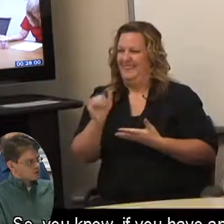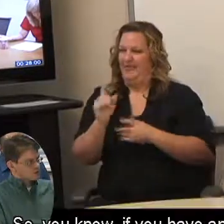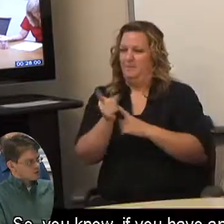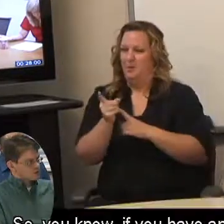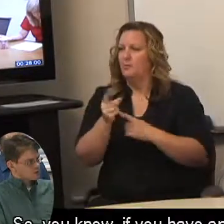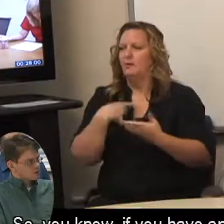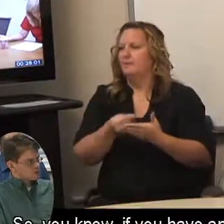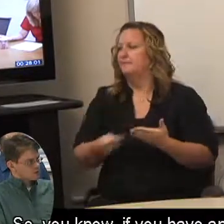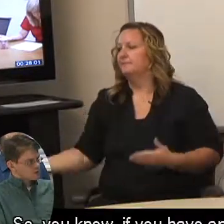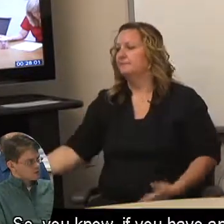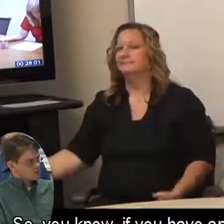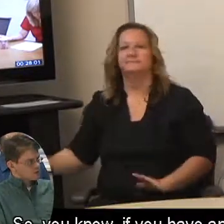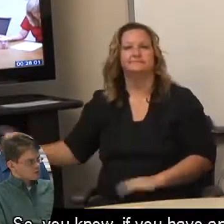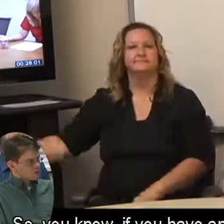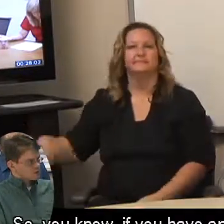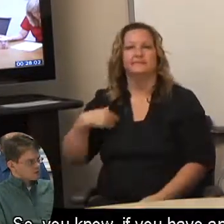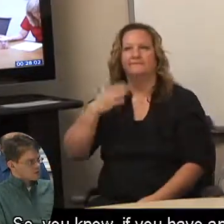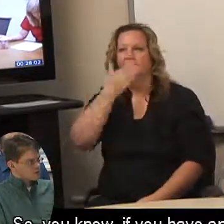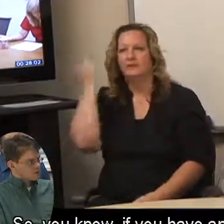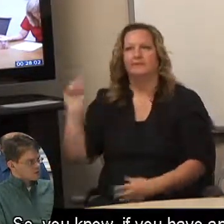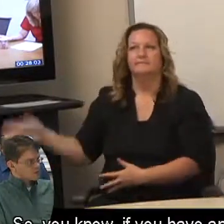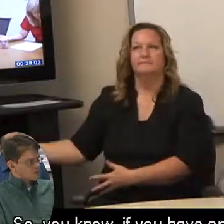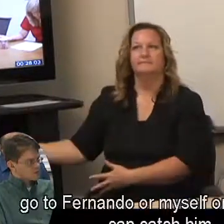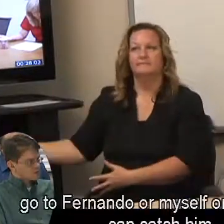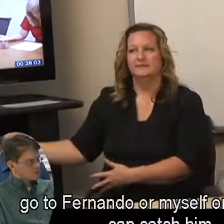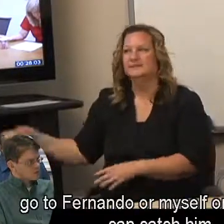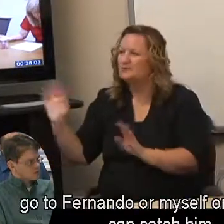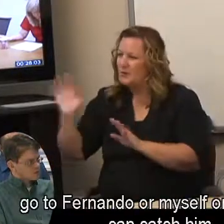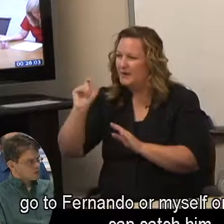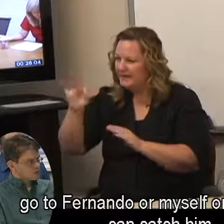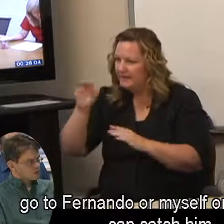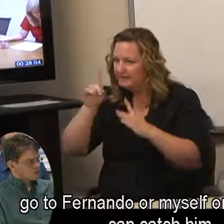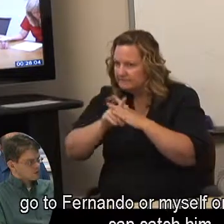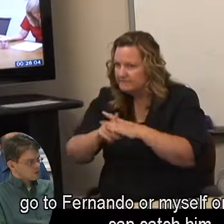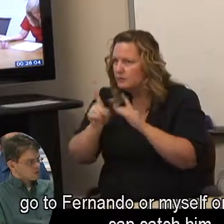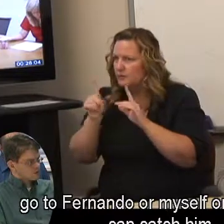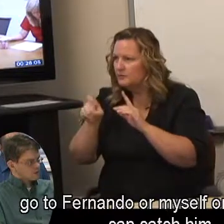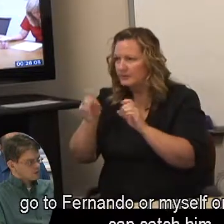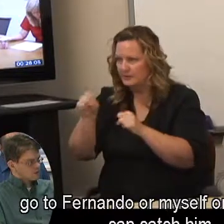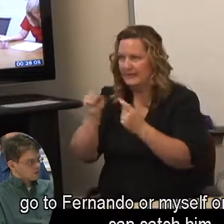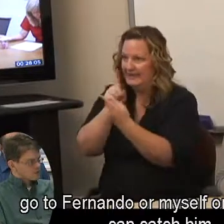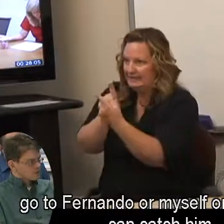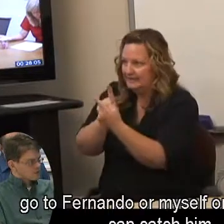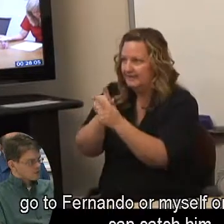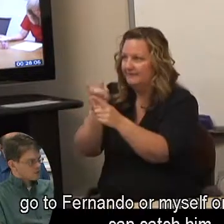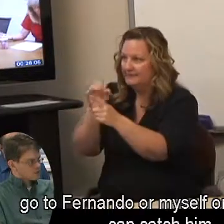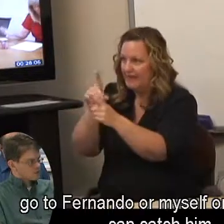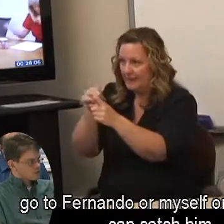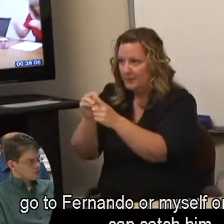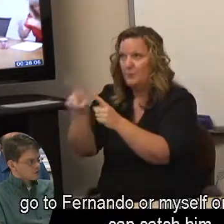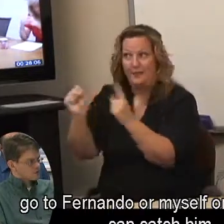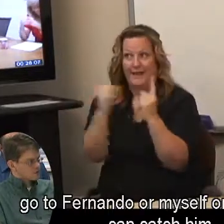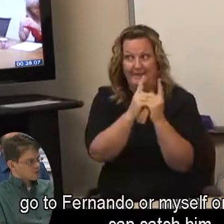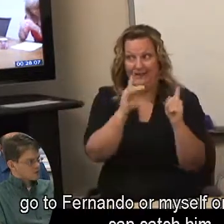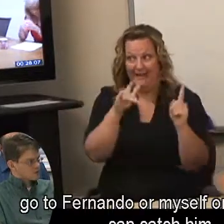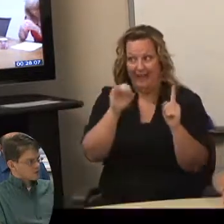So, you know, if you have any questions, go to Fernando or myself or Kyle if you can catch him.